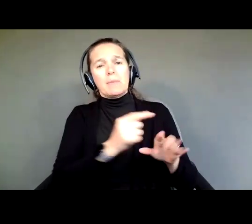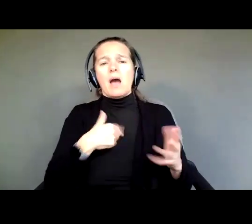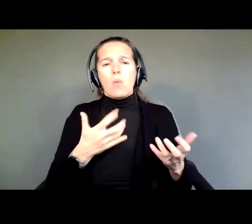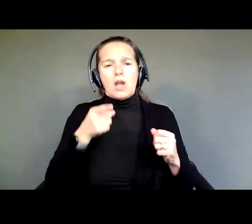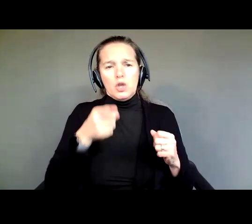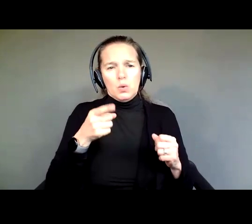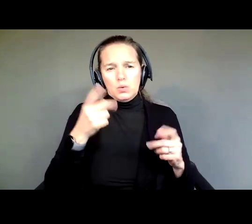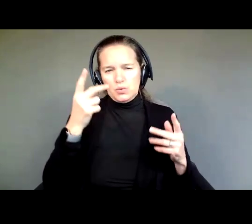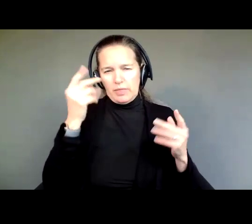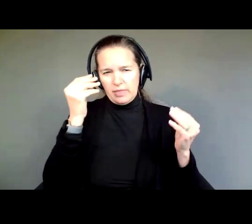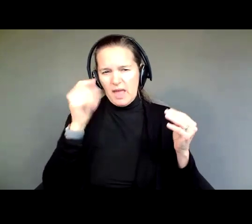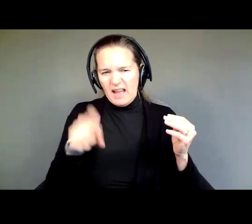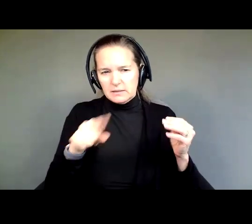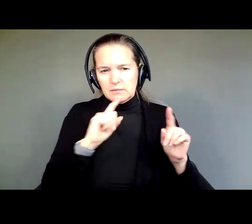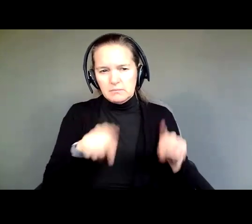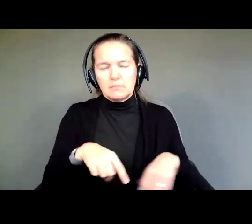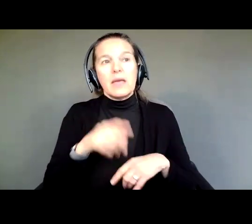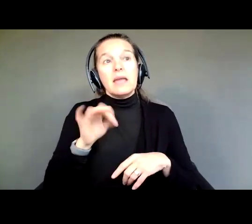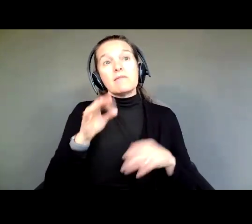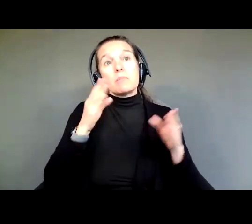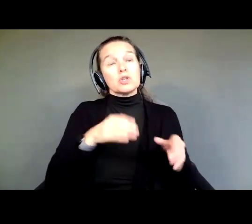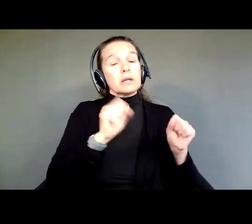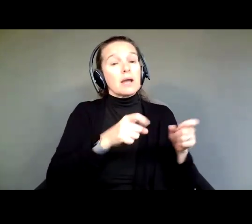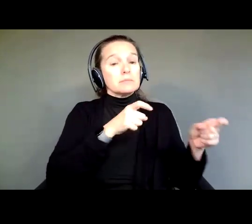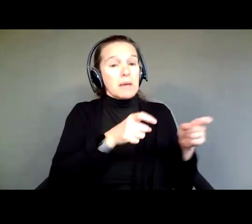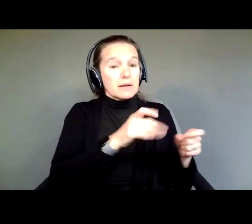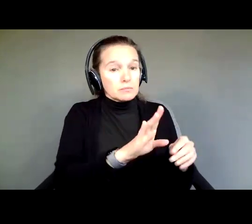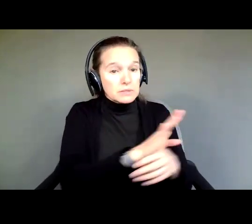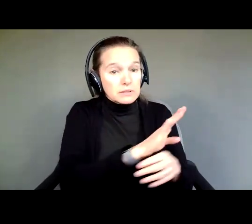If a person can manage a business or make financial decisions,